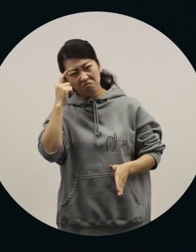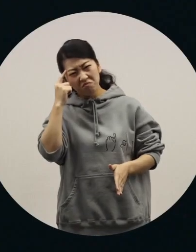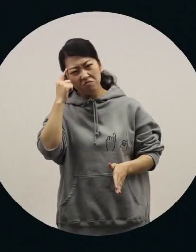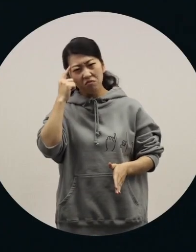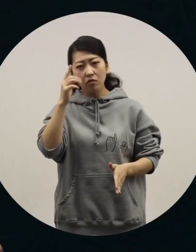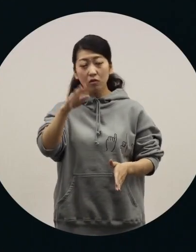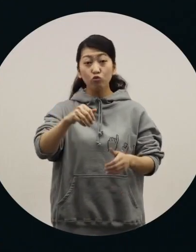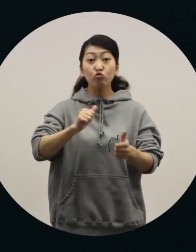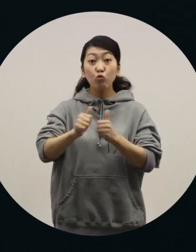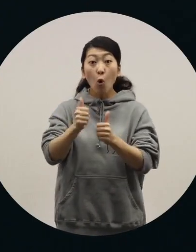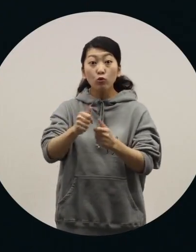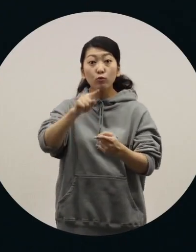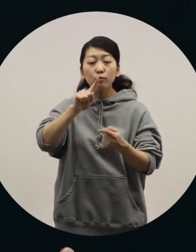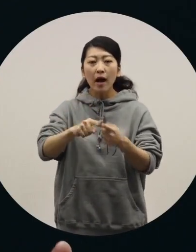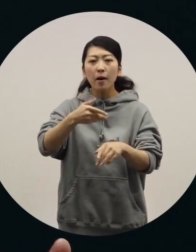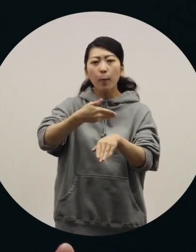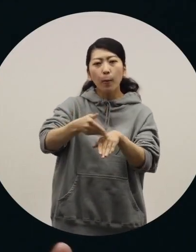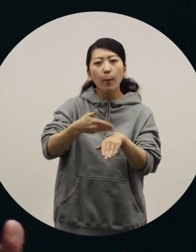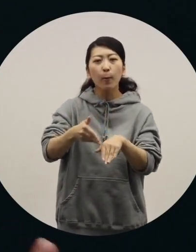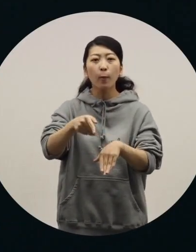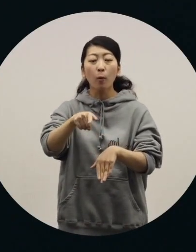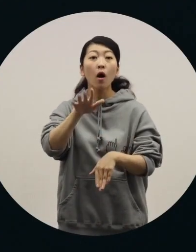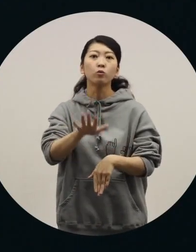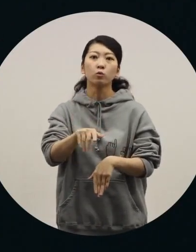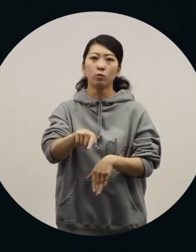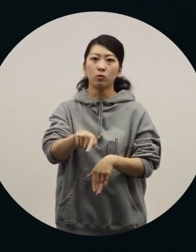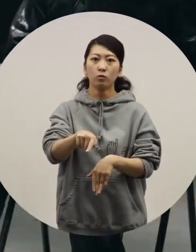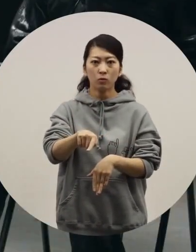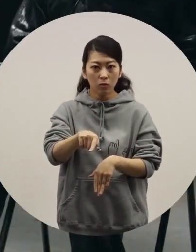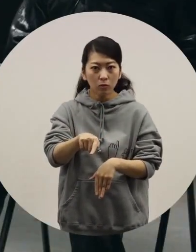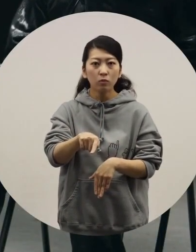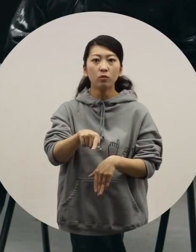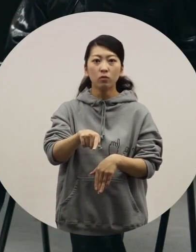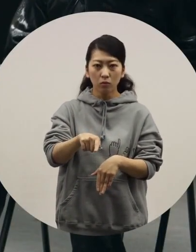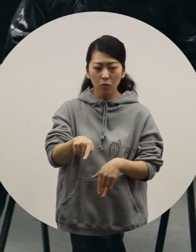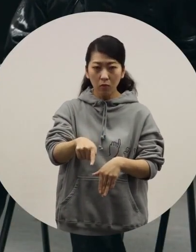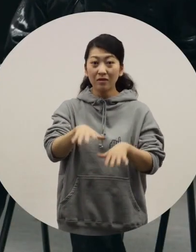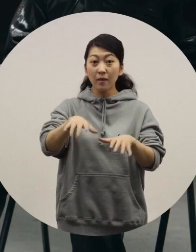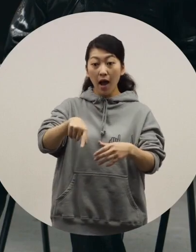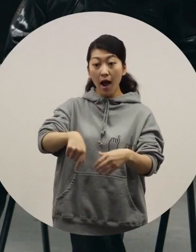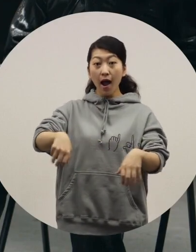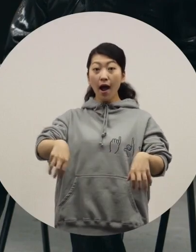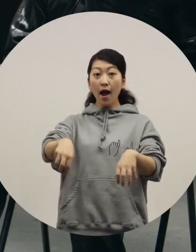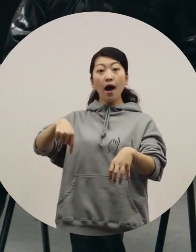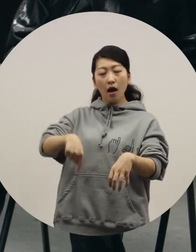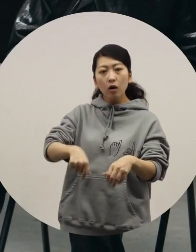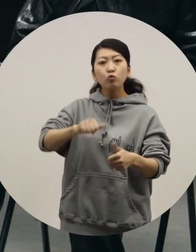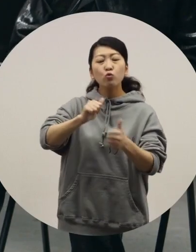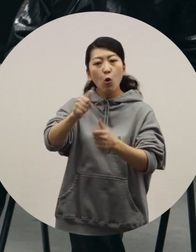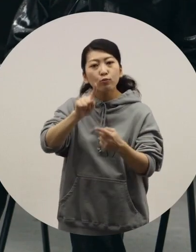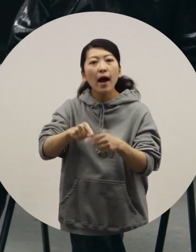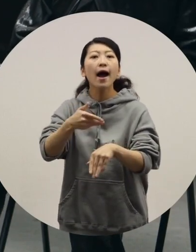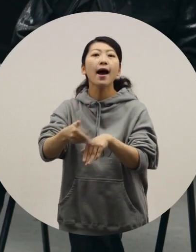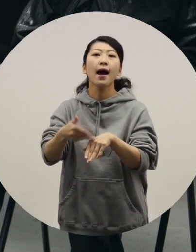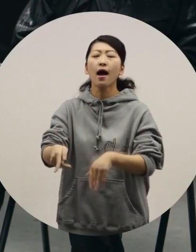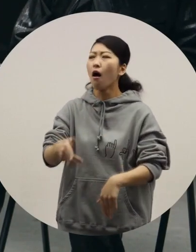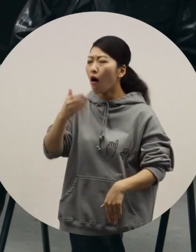there is a kind of style called sporty elegance. This is the very epitome of sporty elegance. [Ochiai] I see.